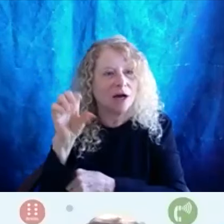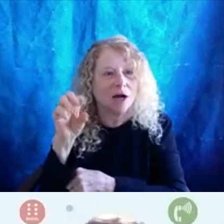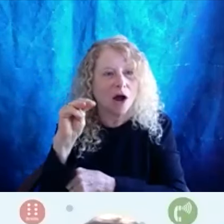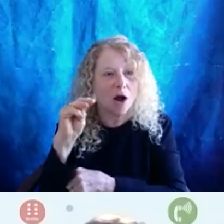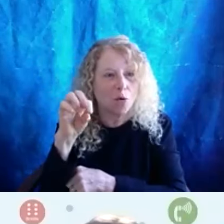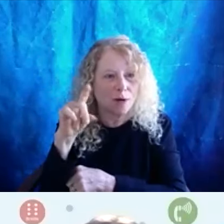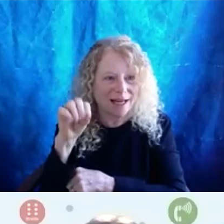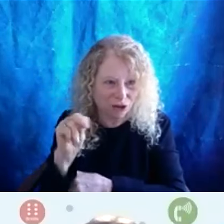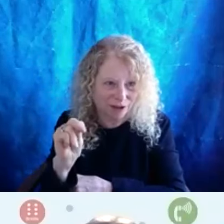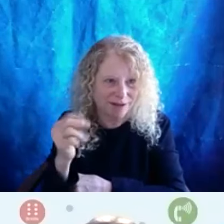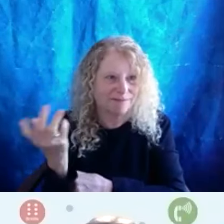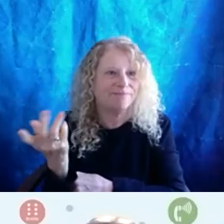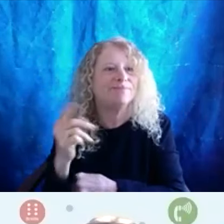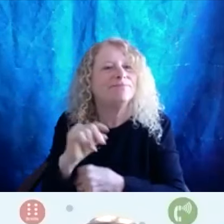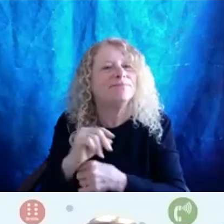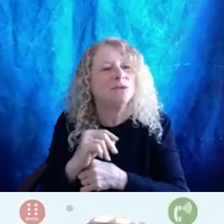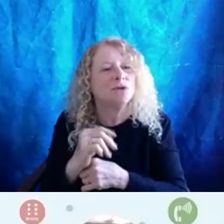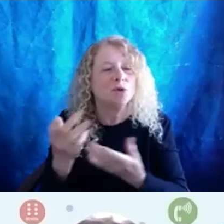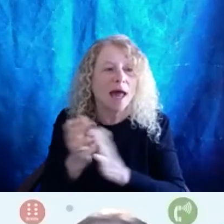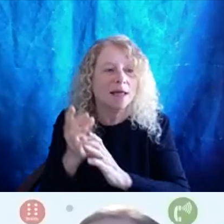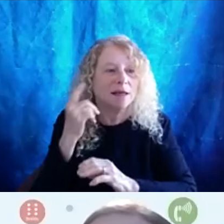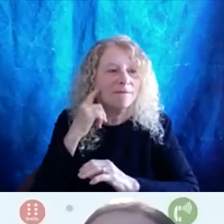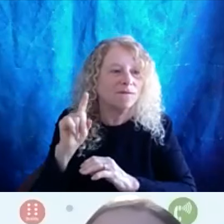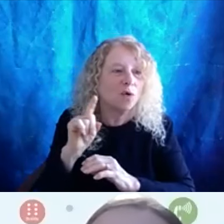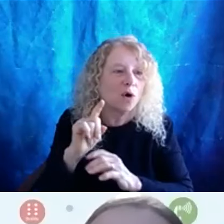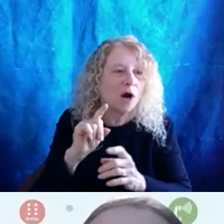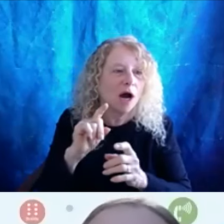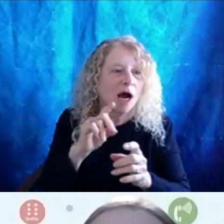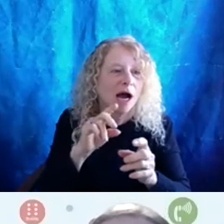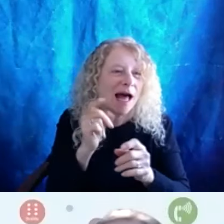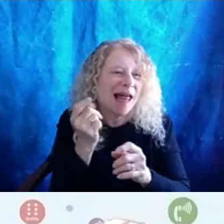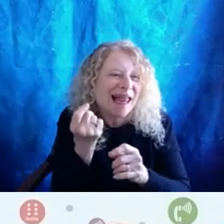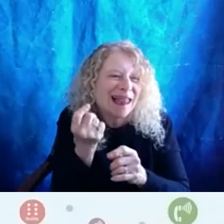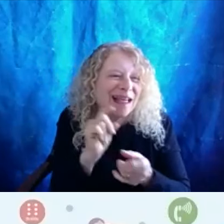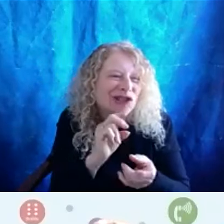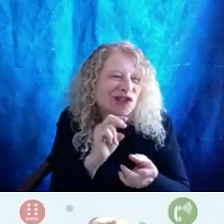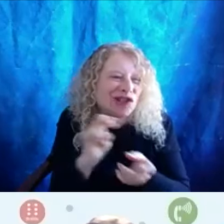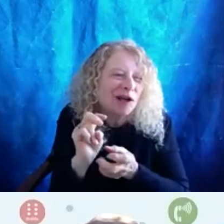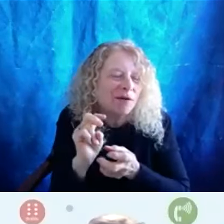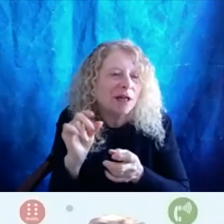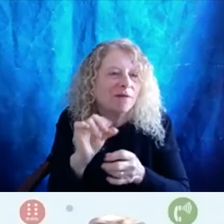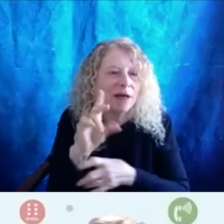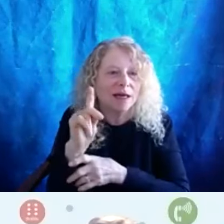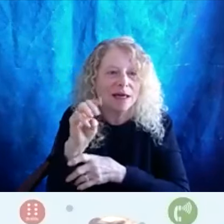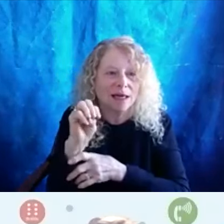you know, so asking for like just the shift of just the tiny thing of a keyboard that make a difference,